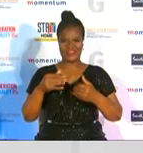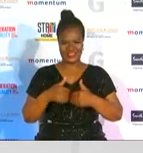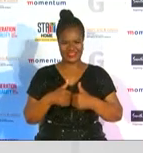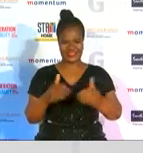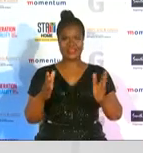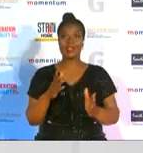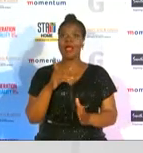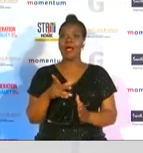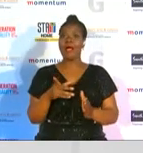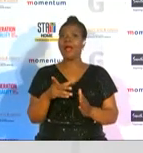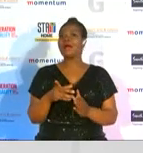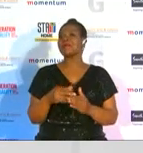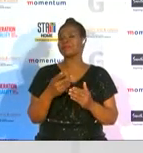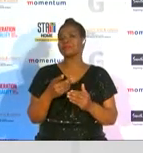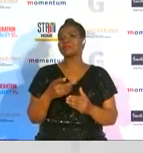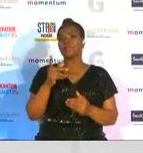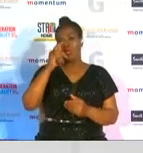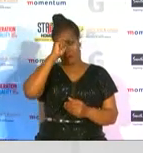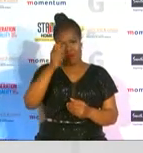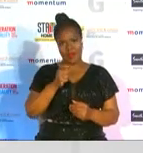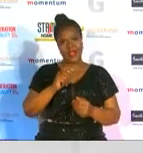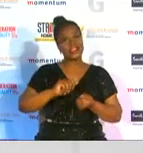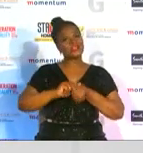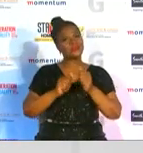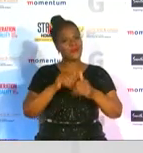which recognizes as sportswoman under the age of 18